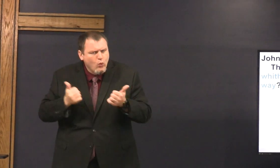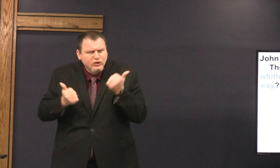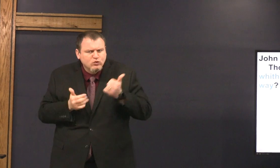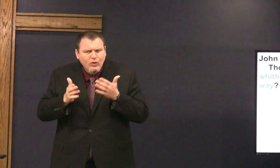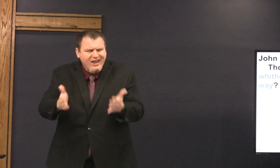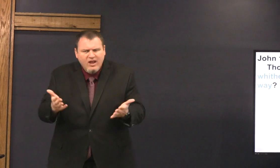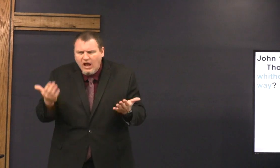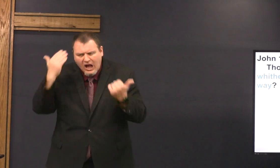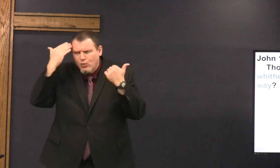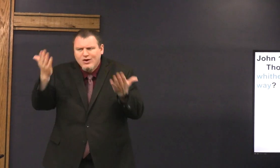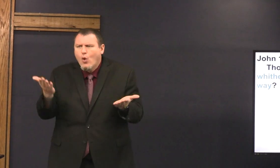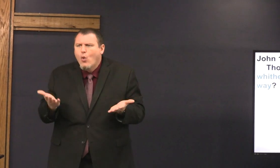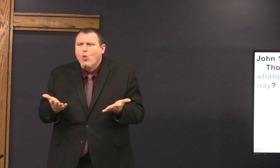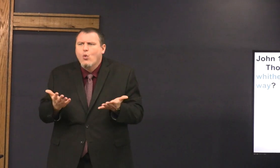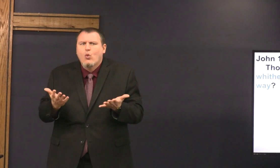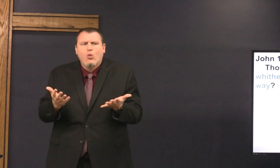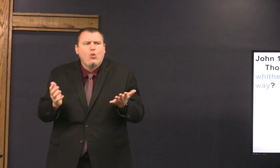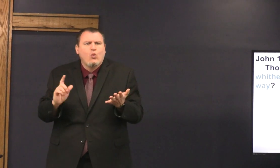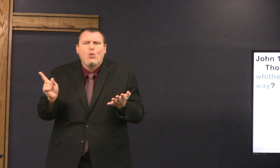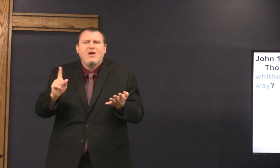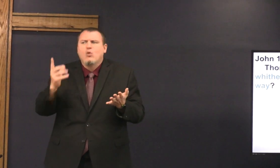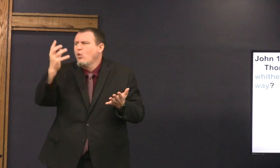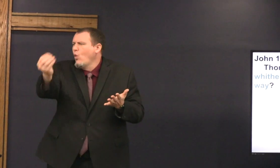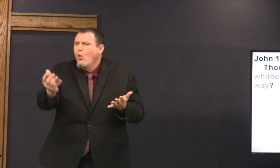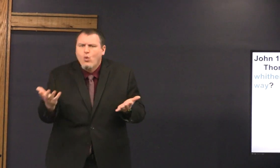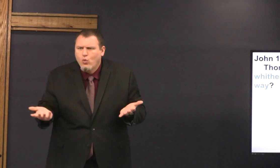we have no idea where you're going or which way you're going